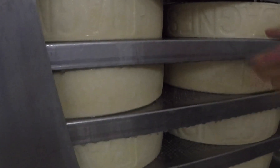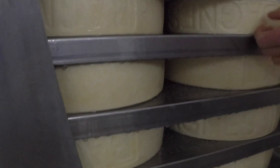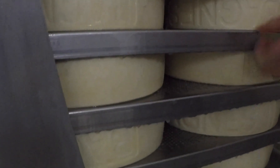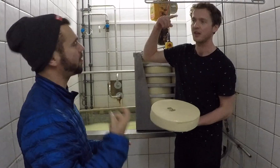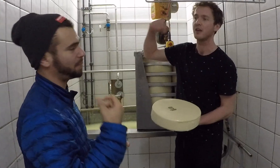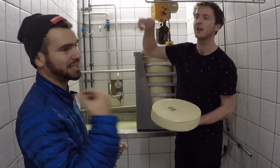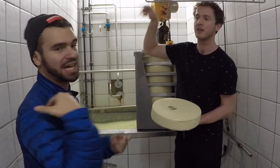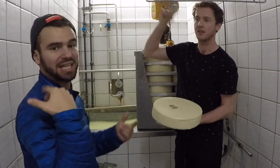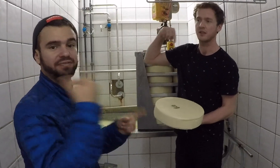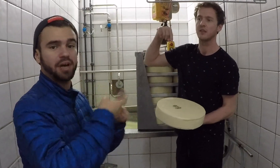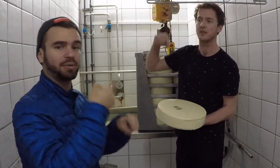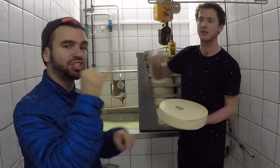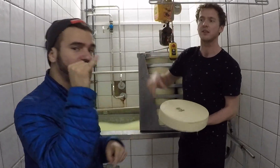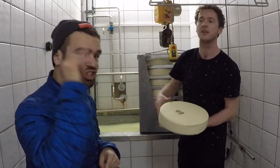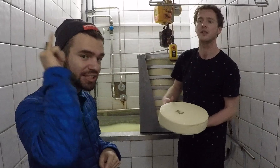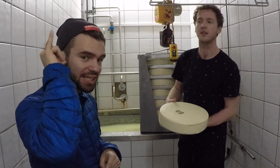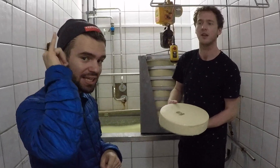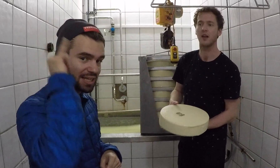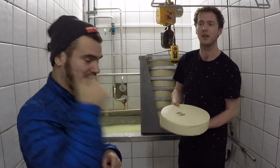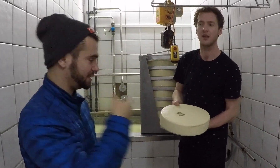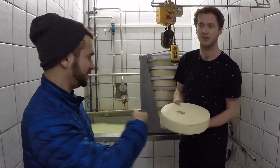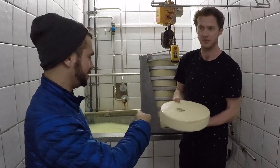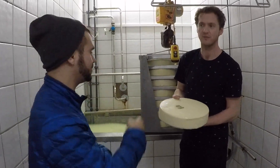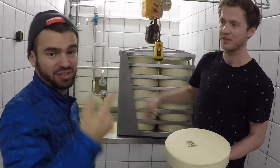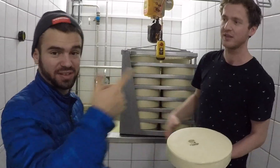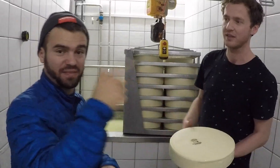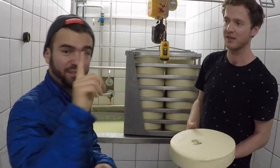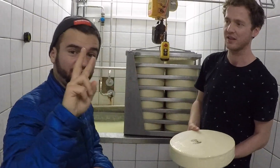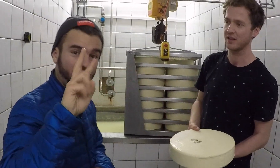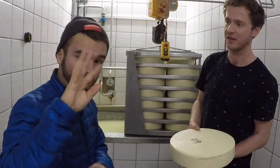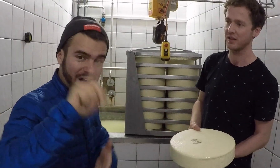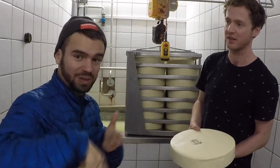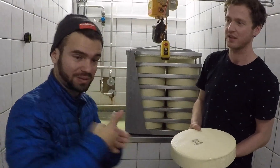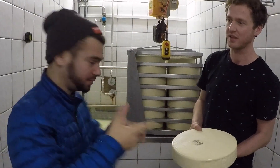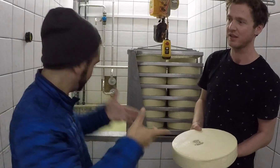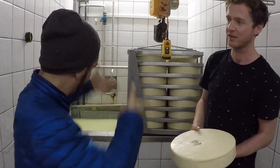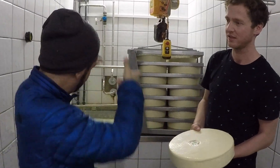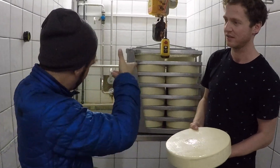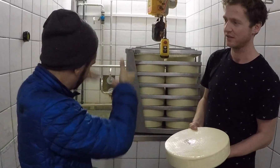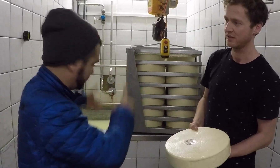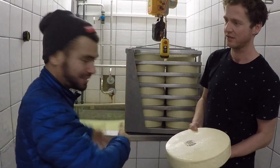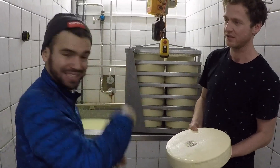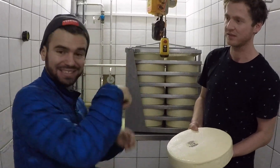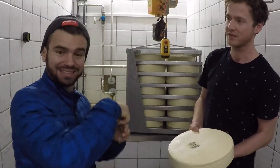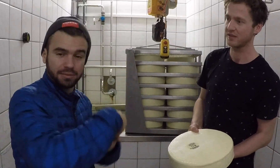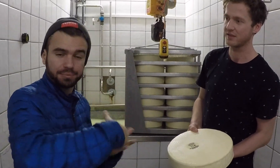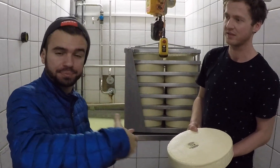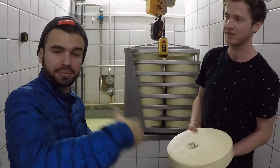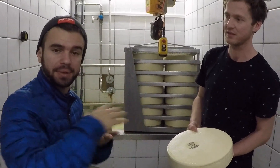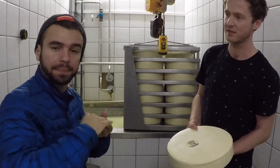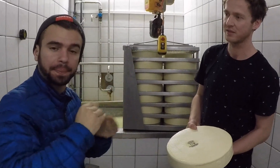Those cheese were made yesterday. Those cheese were dipped in the water for 24 hours.